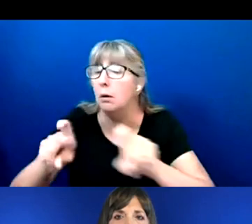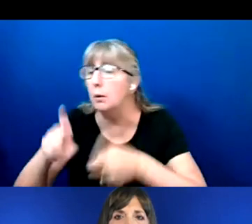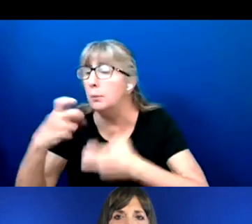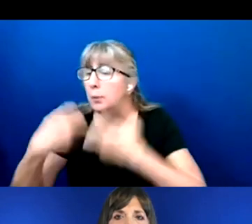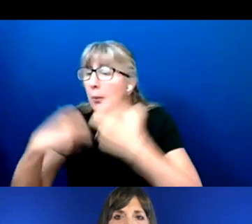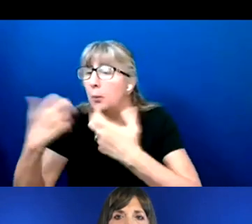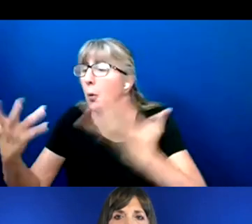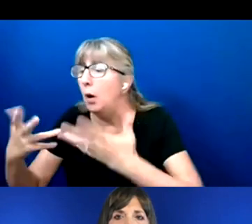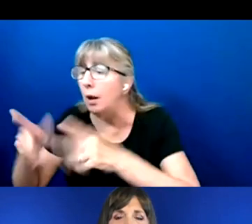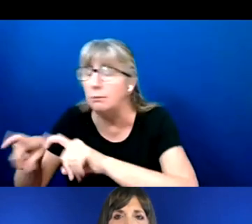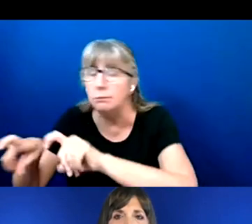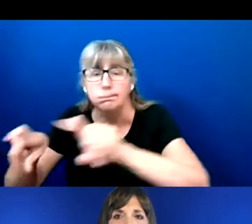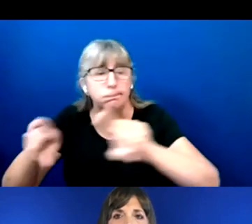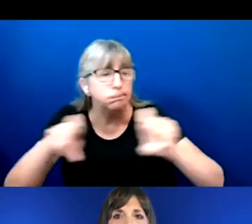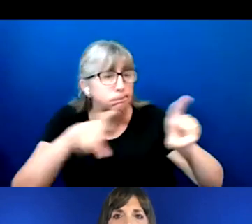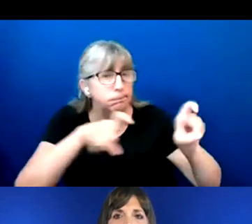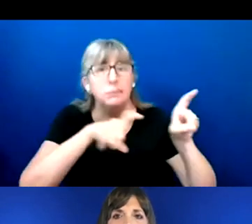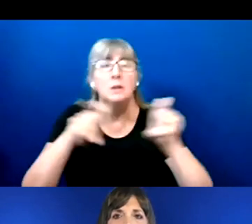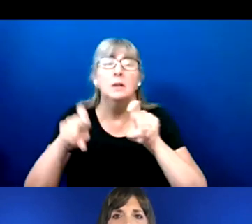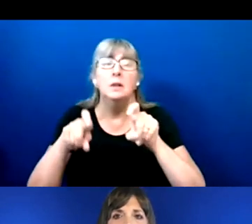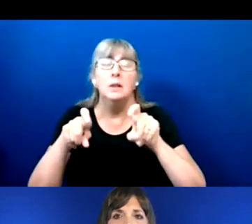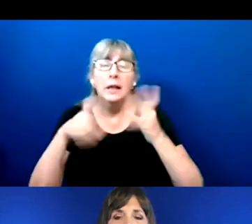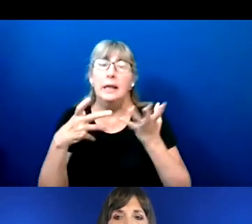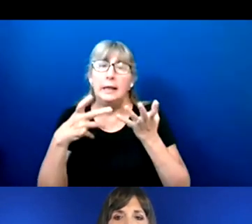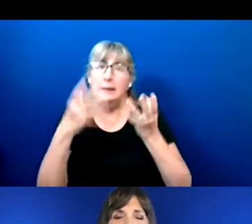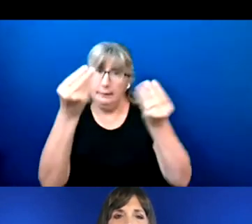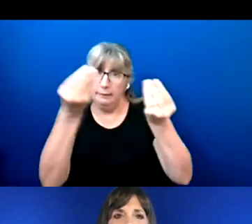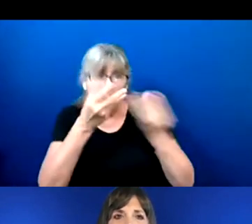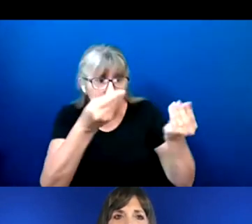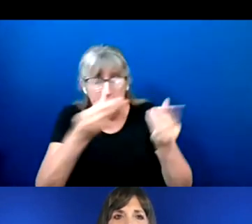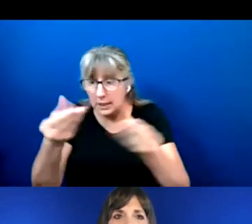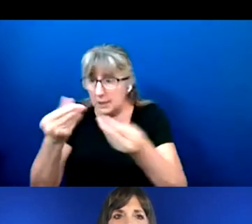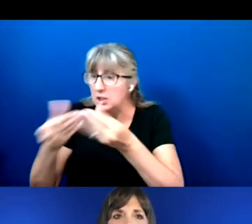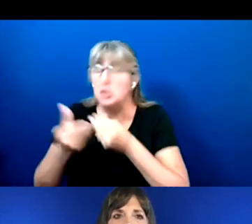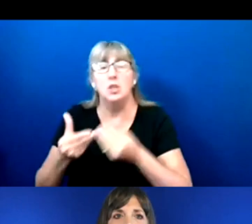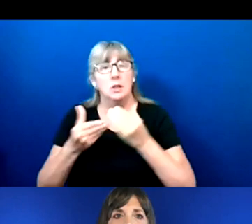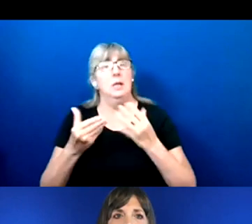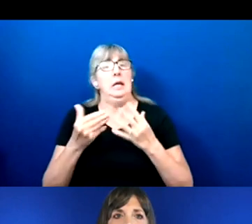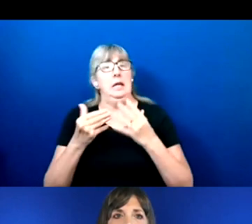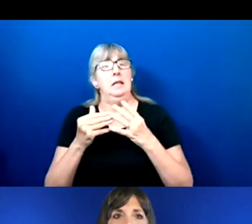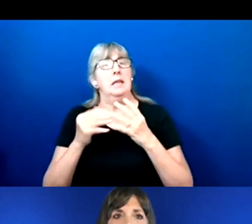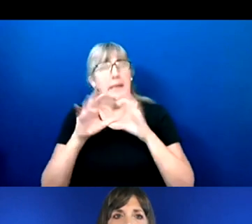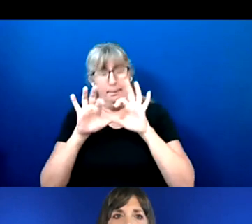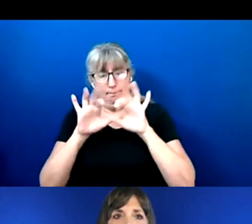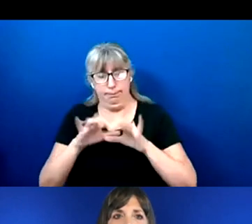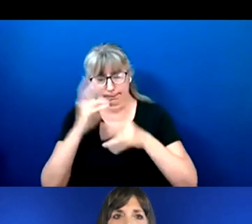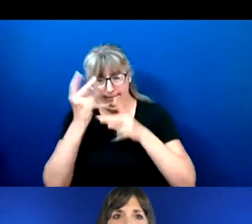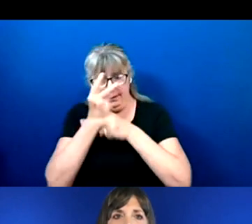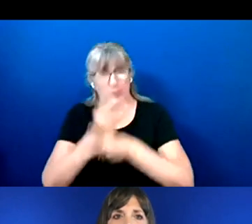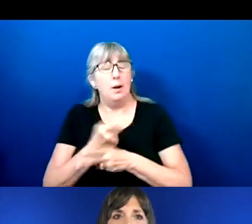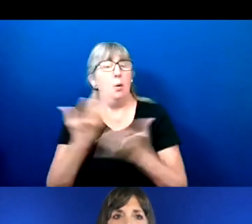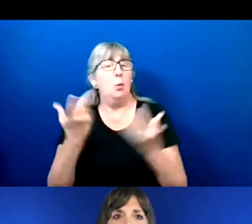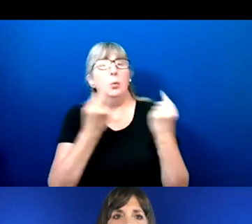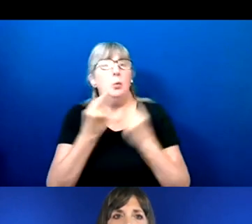And what the election officials can do to help ameliorate some of those issues. Great.